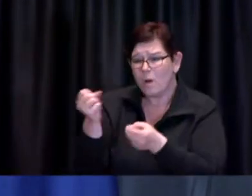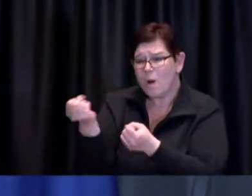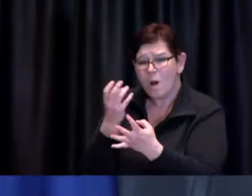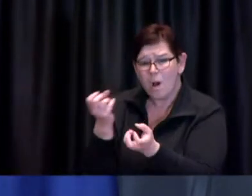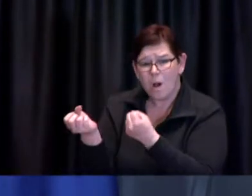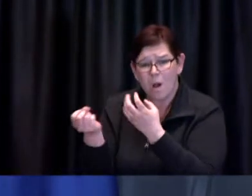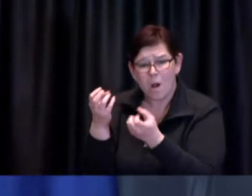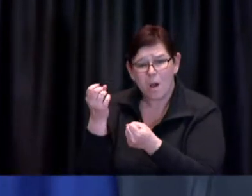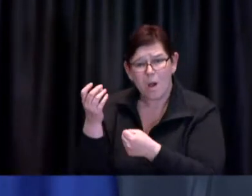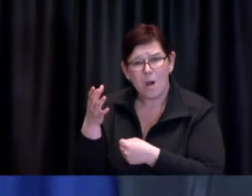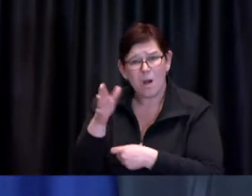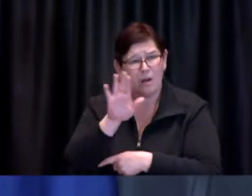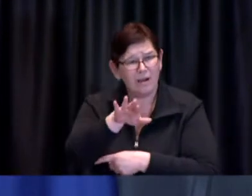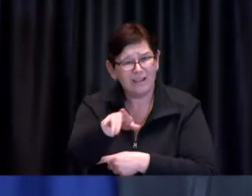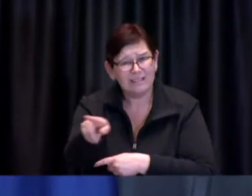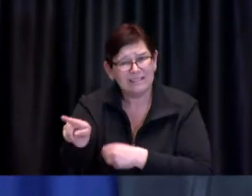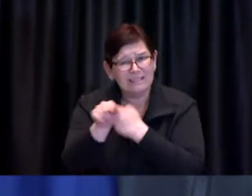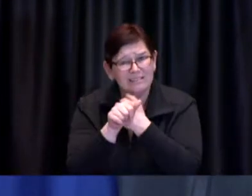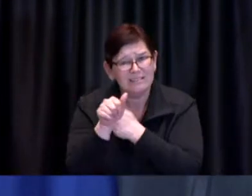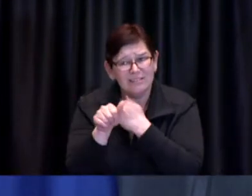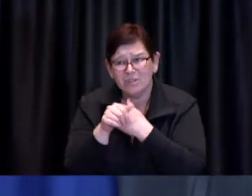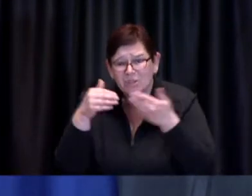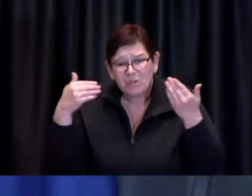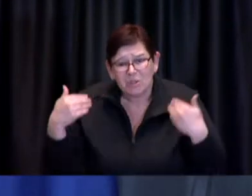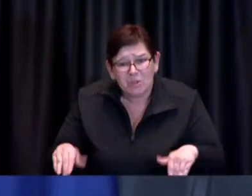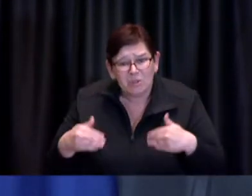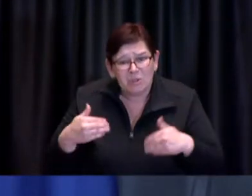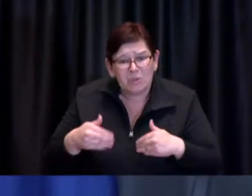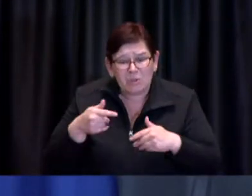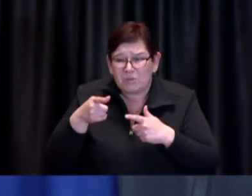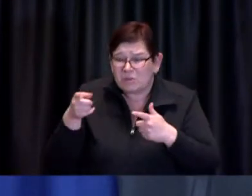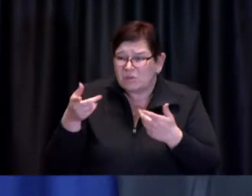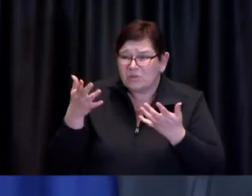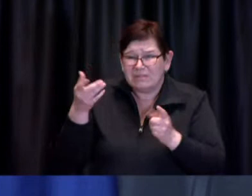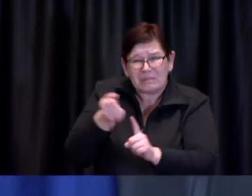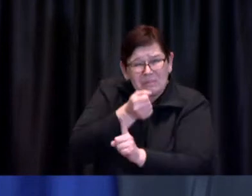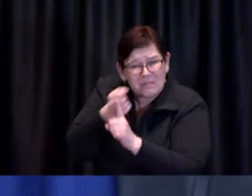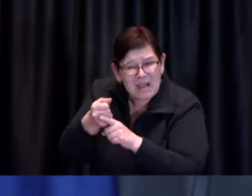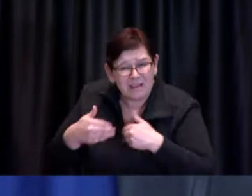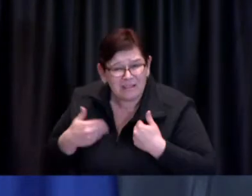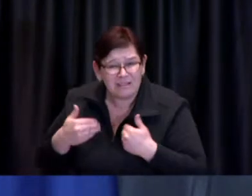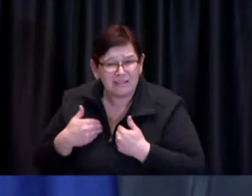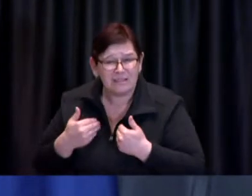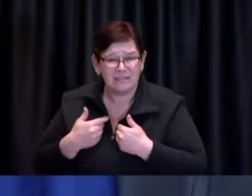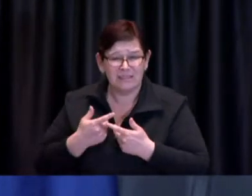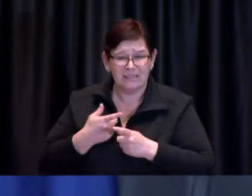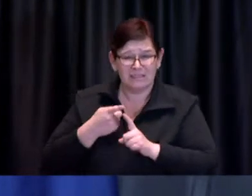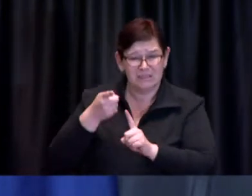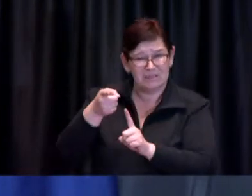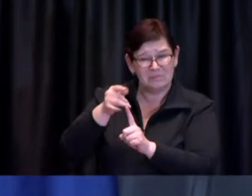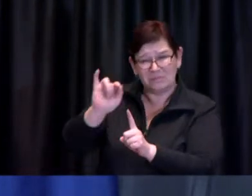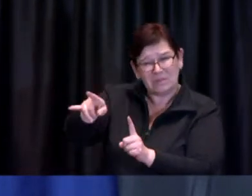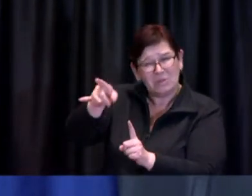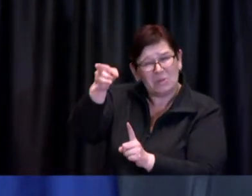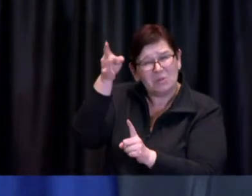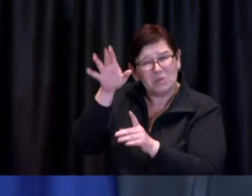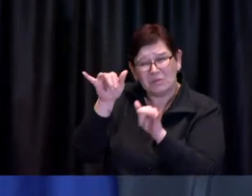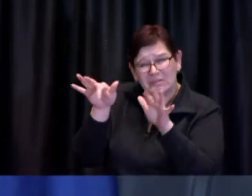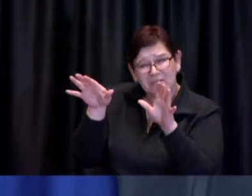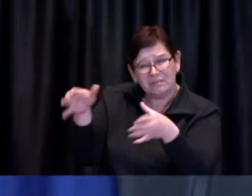that are opposed to younger people as well as on a continuing basis to older people than the statistics that we could rattle off which somehow sometimes people think